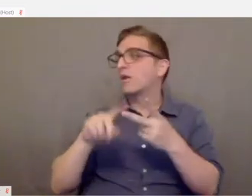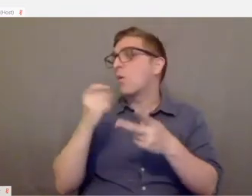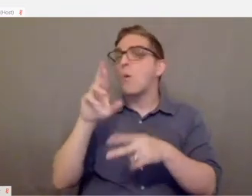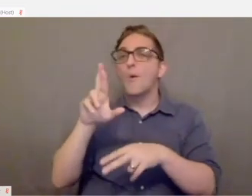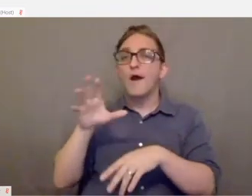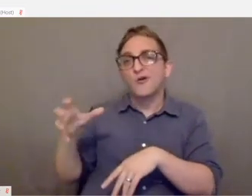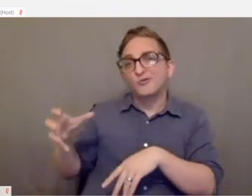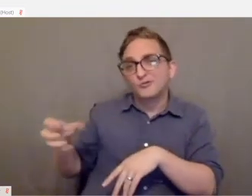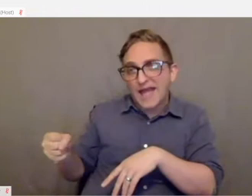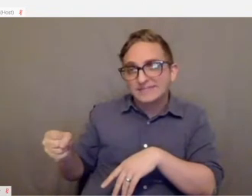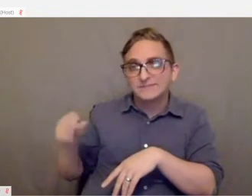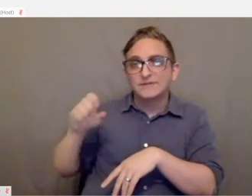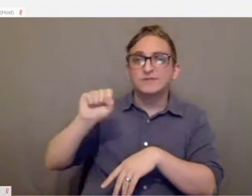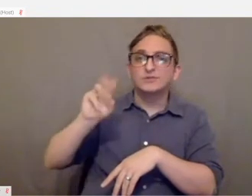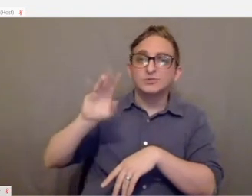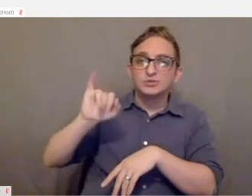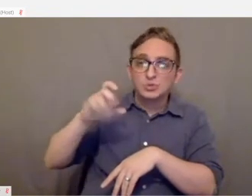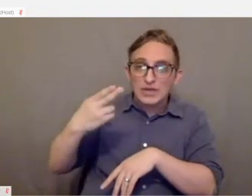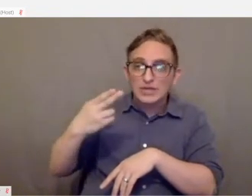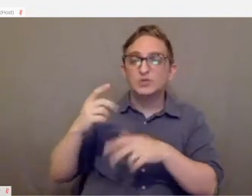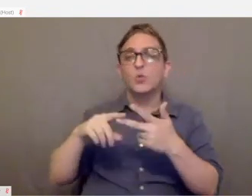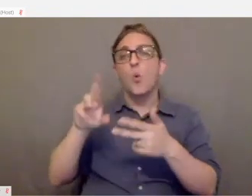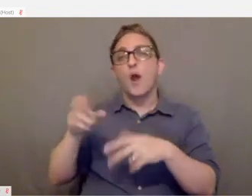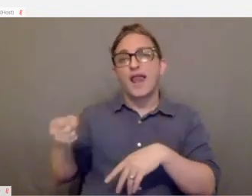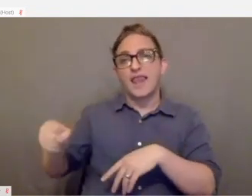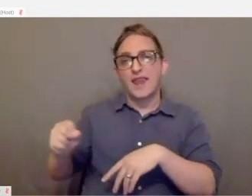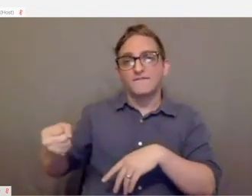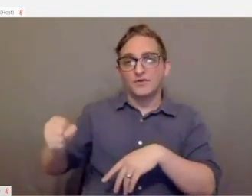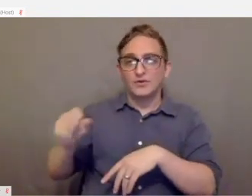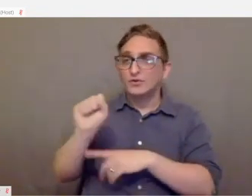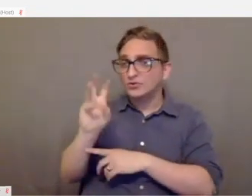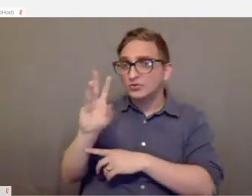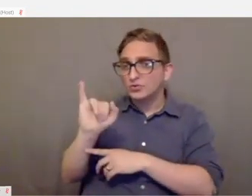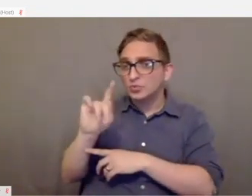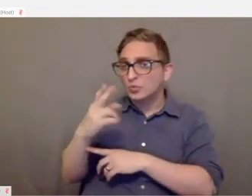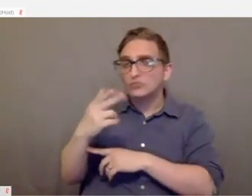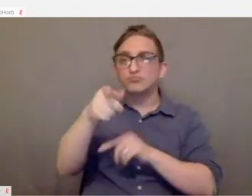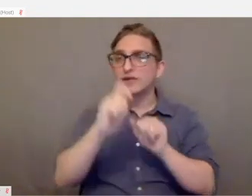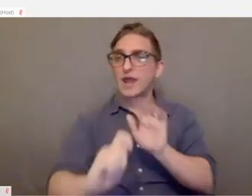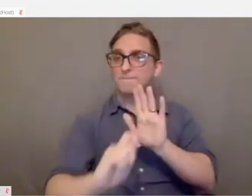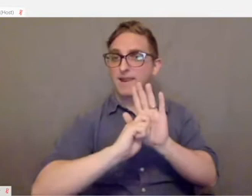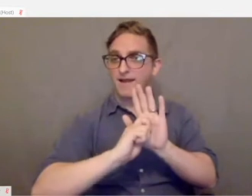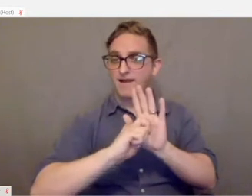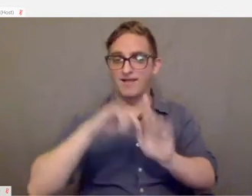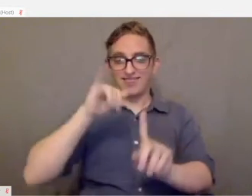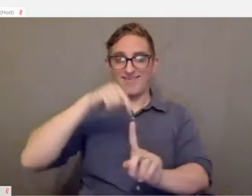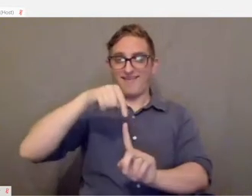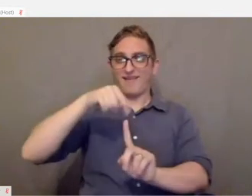pretty much any switch you might use for accessibility you can plug it and it will act as the input.